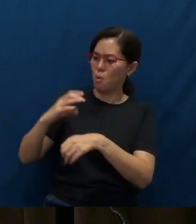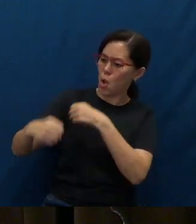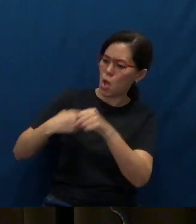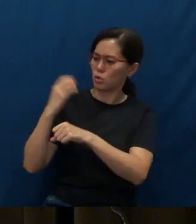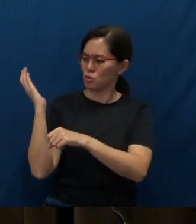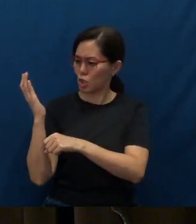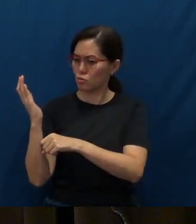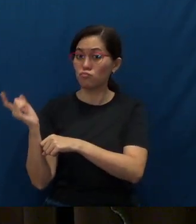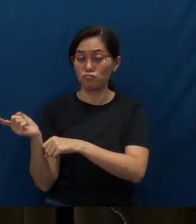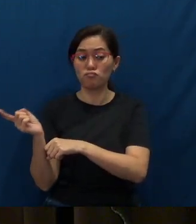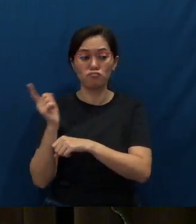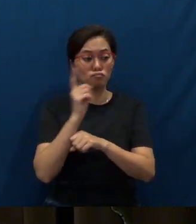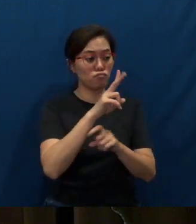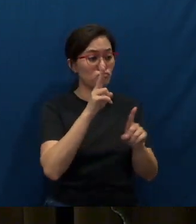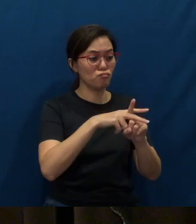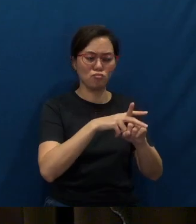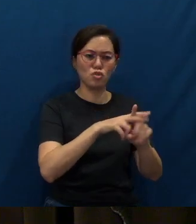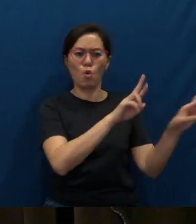he was readily accepted by the university.